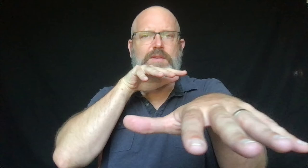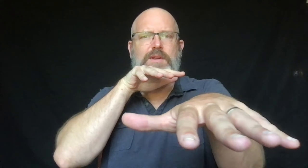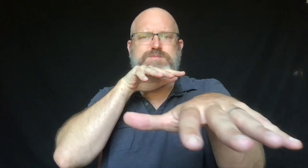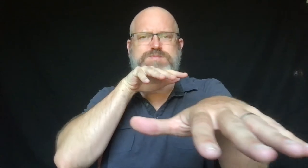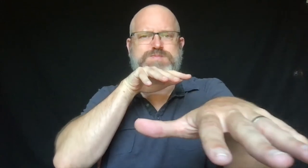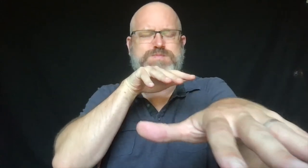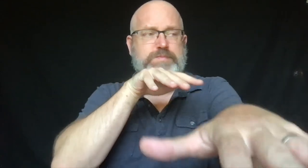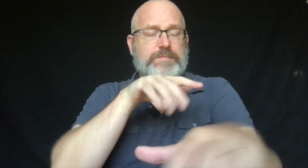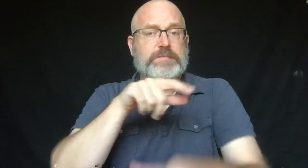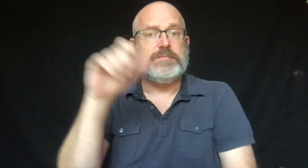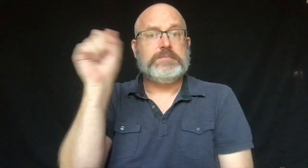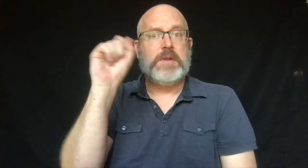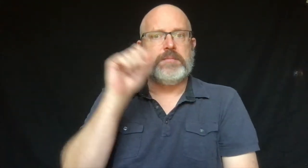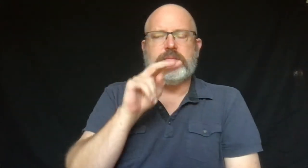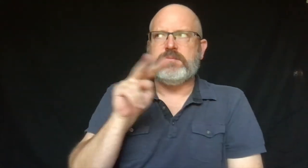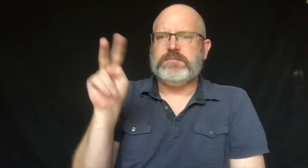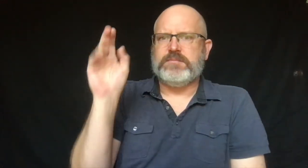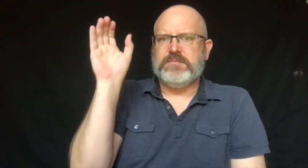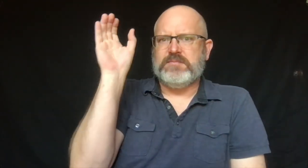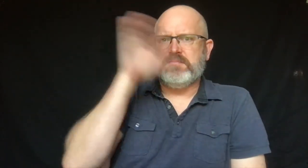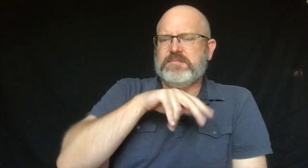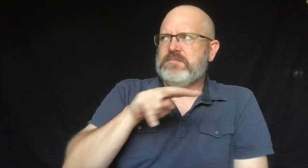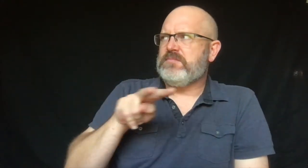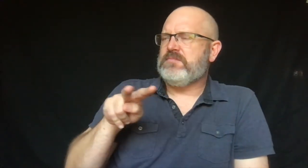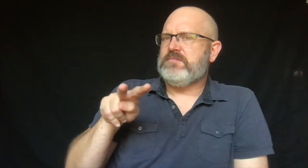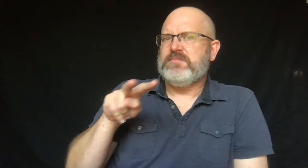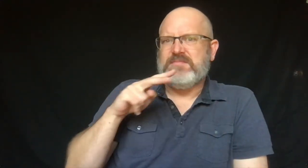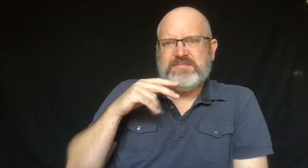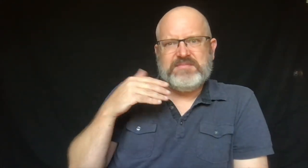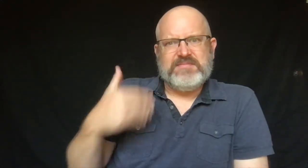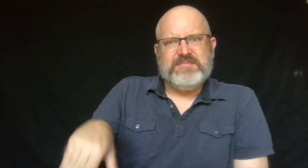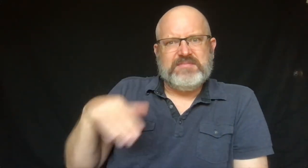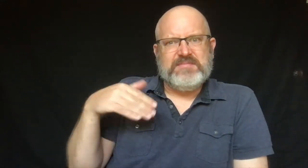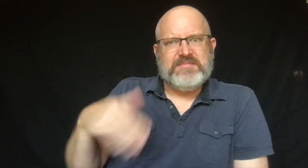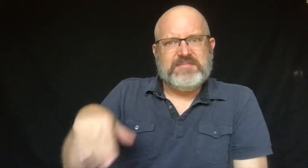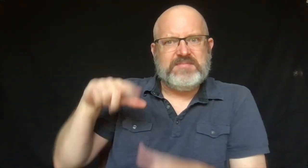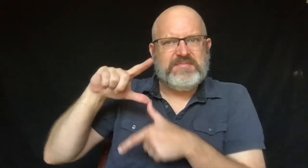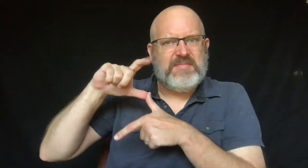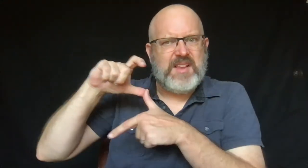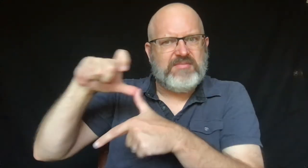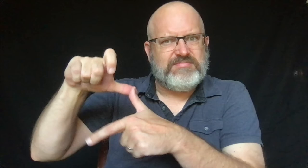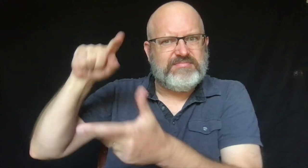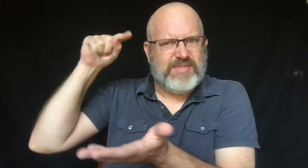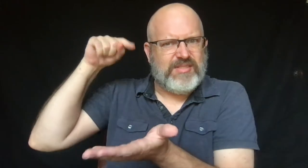There was a lot of traffic, and on the way,